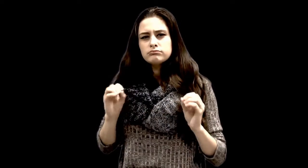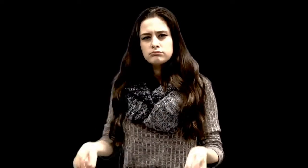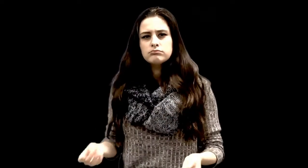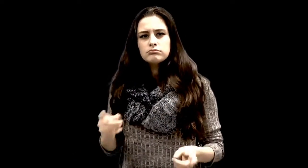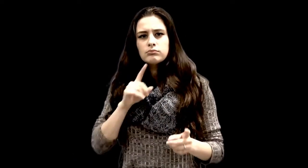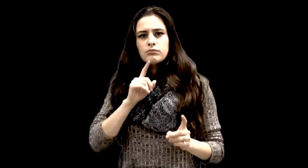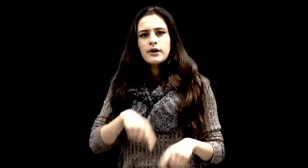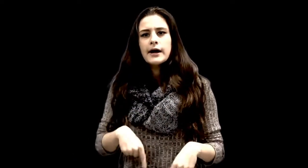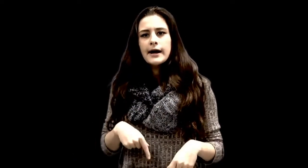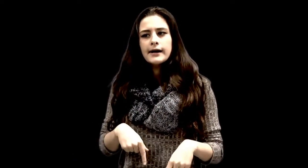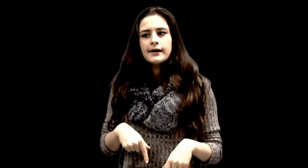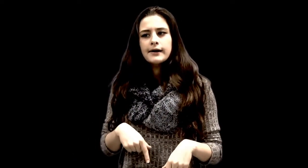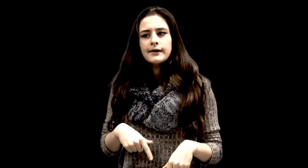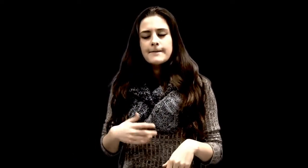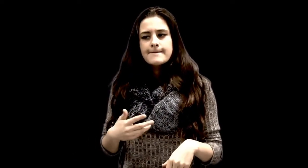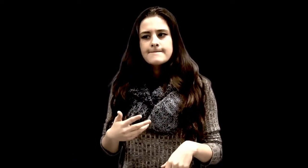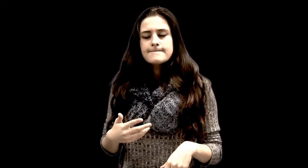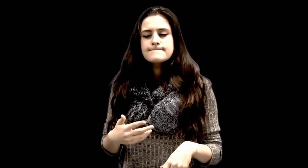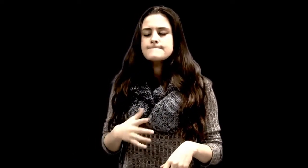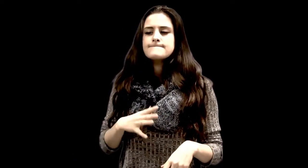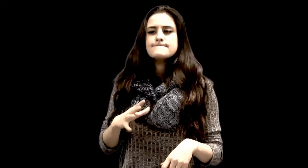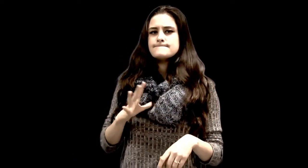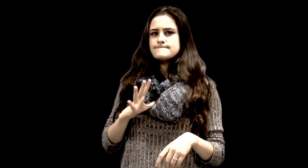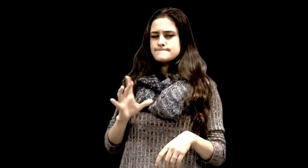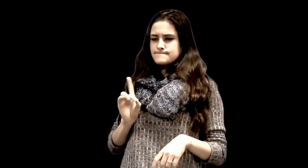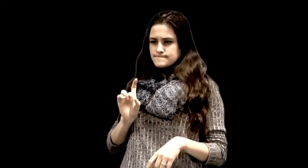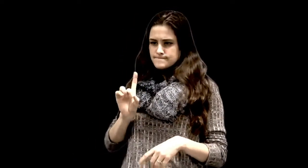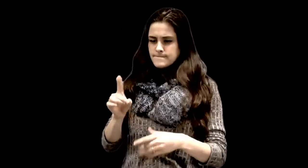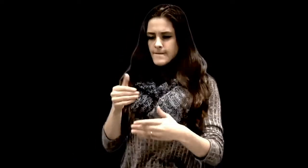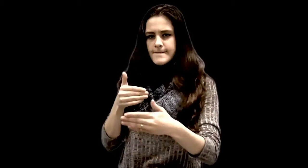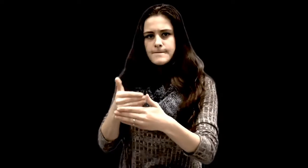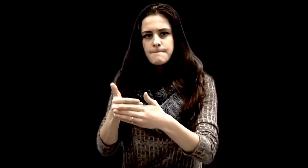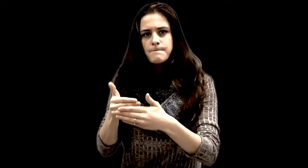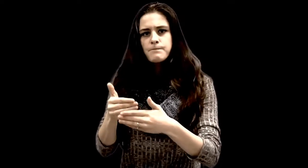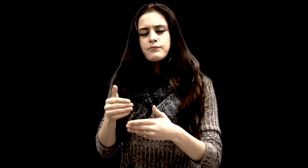No response. So he shuffles closer.